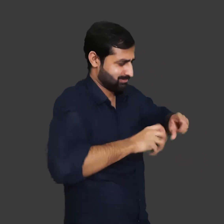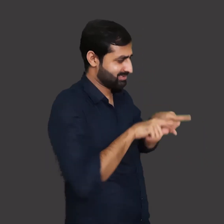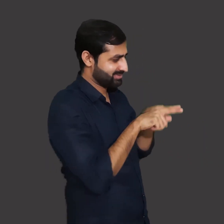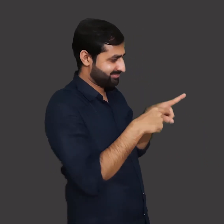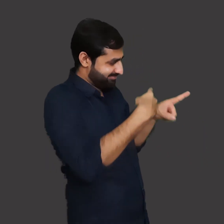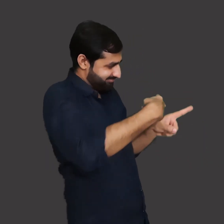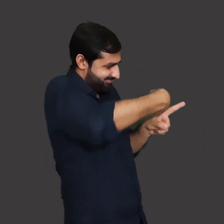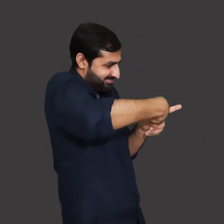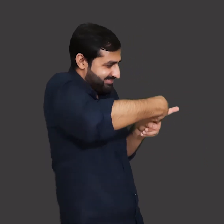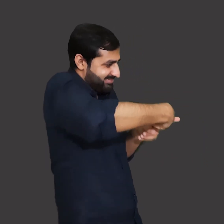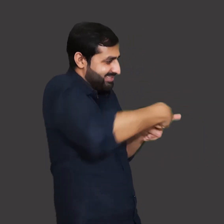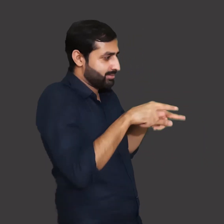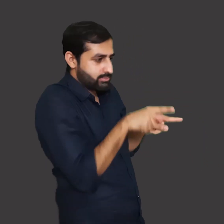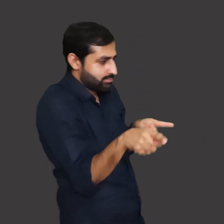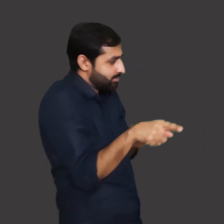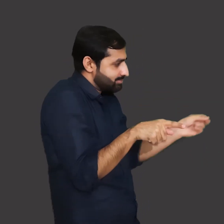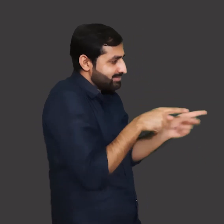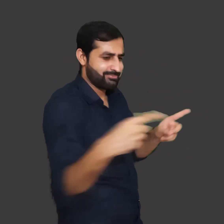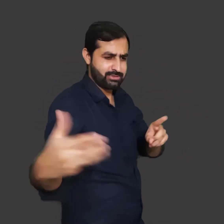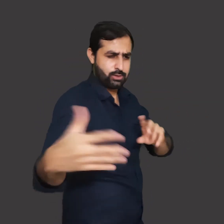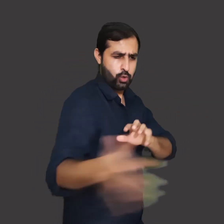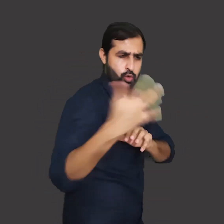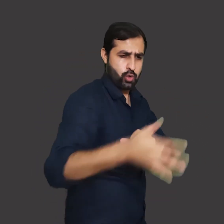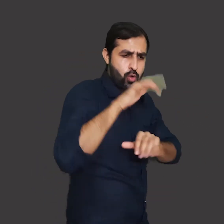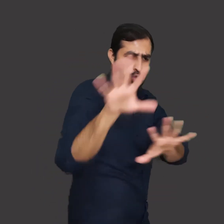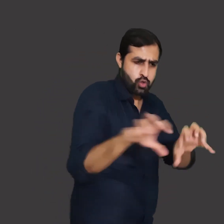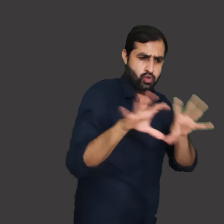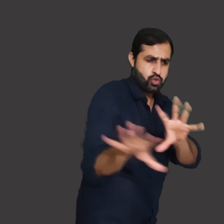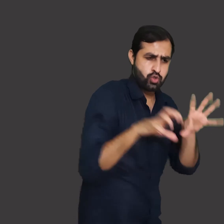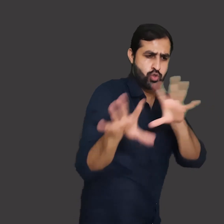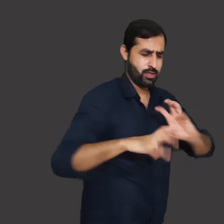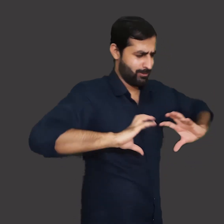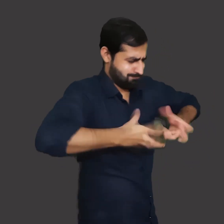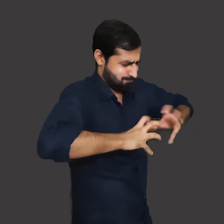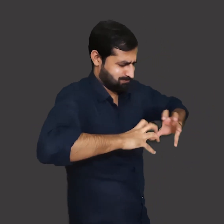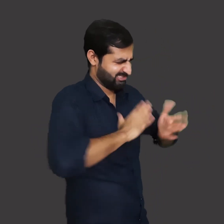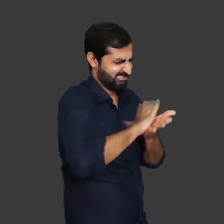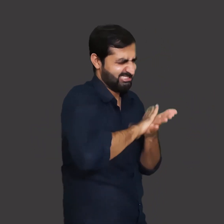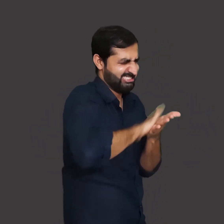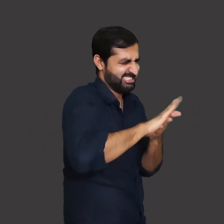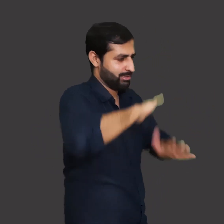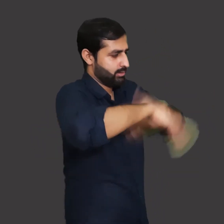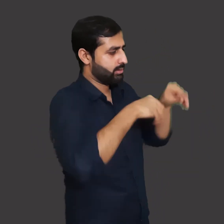The water which is stored in a reservoir is treated in a water plant, which is constructed near the dams